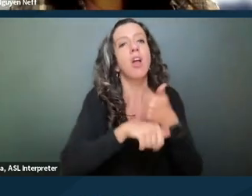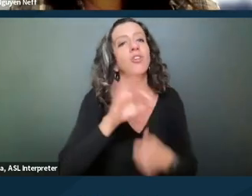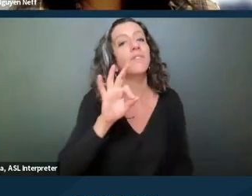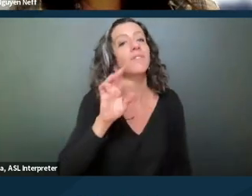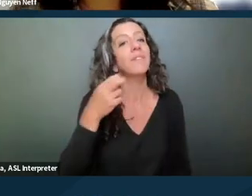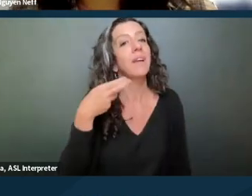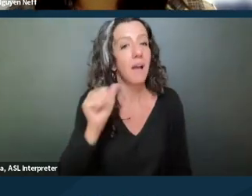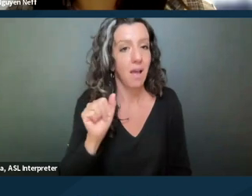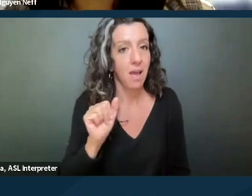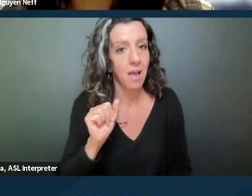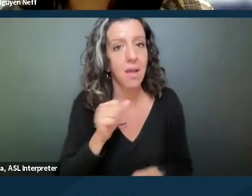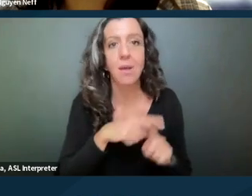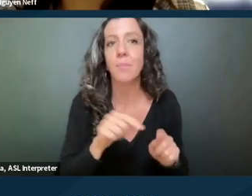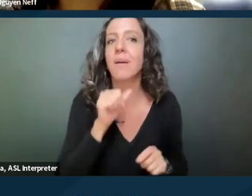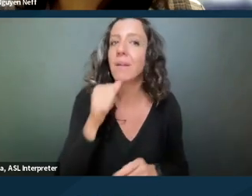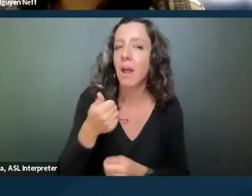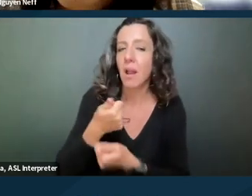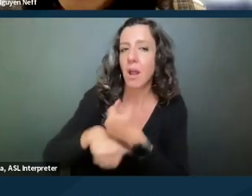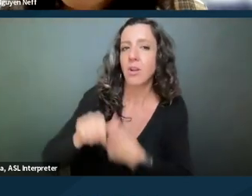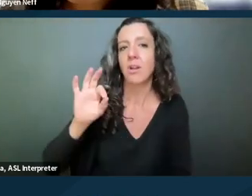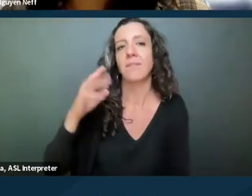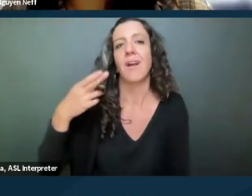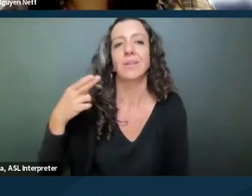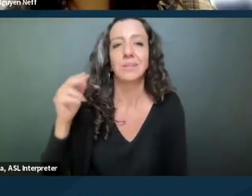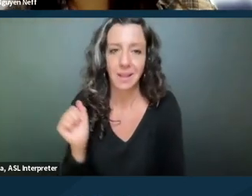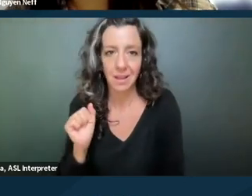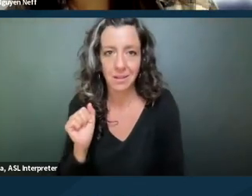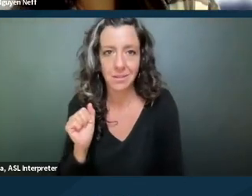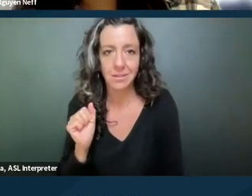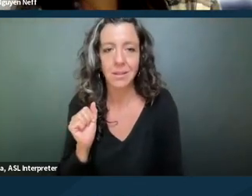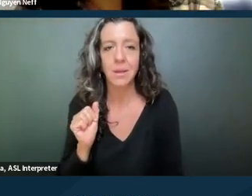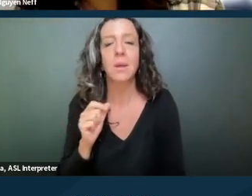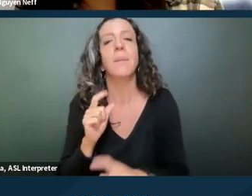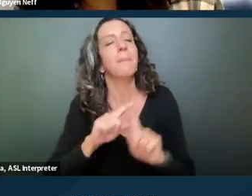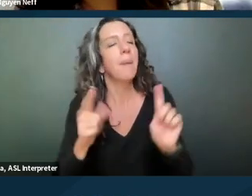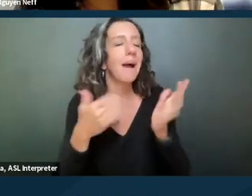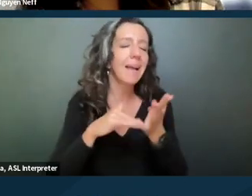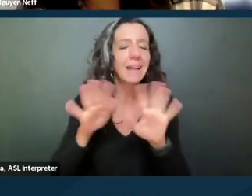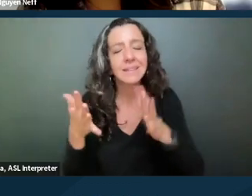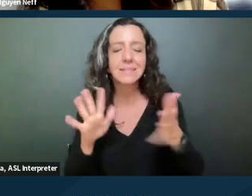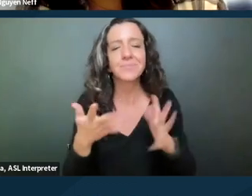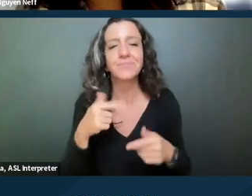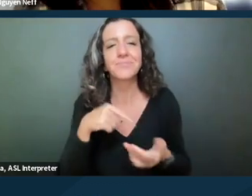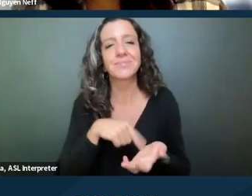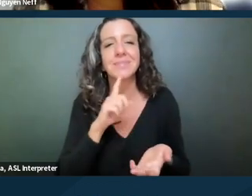but it's not required under the Fair Housing Act. Again, it's sort of, you know,